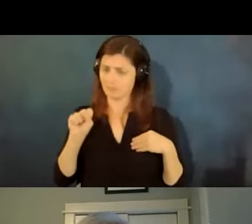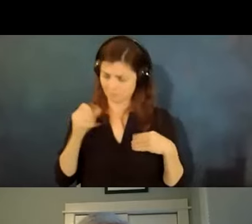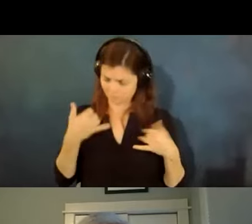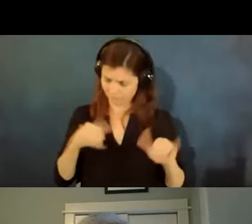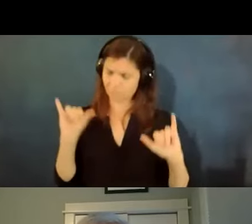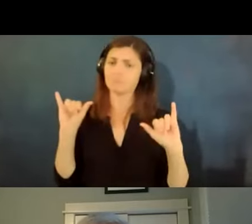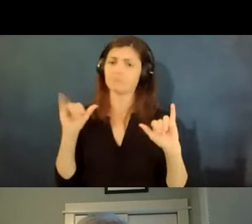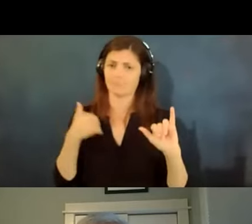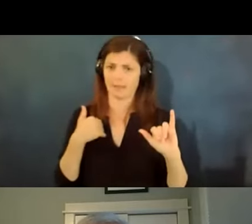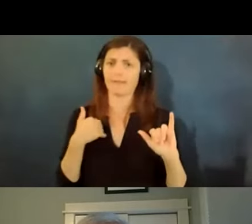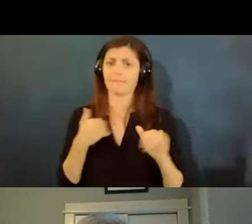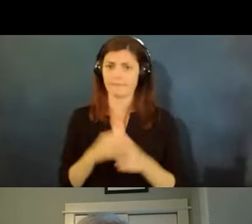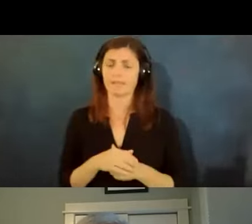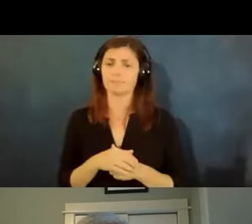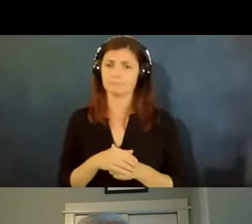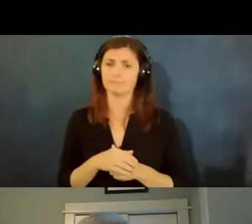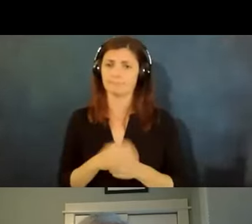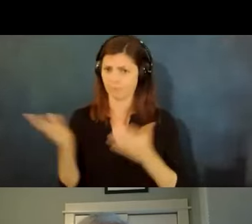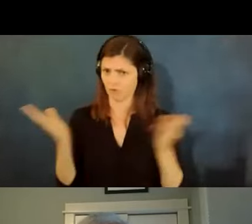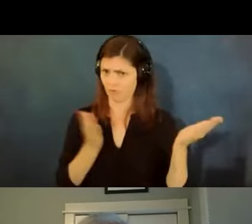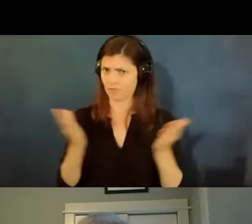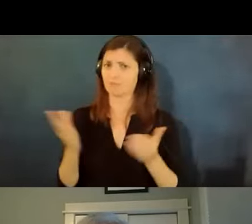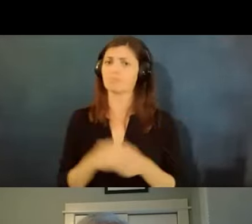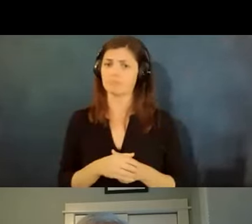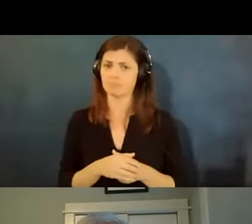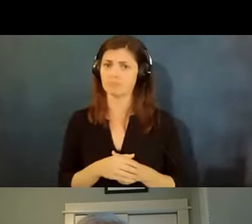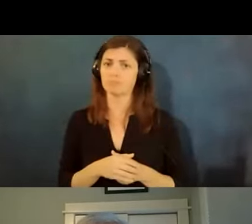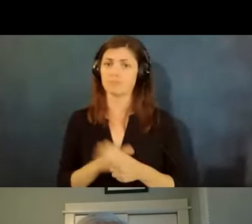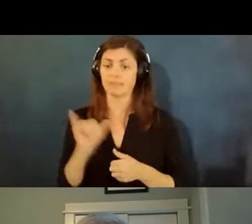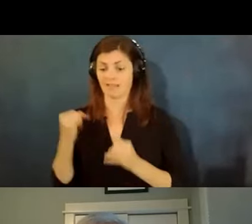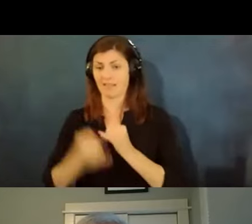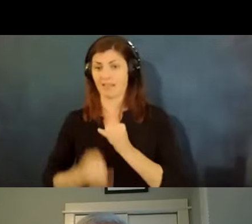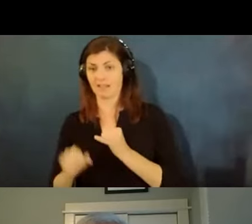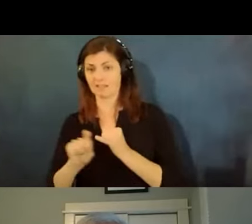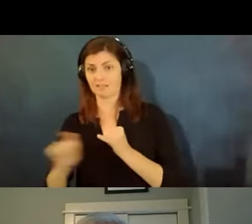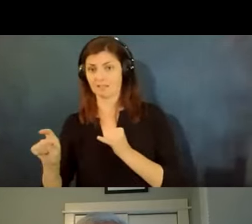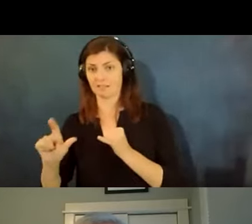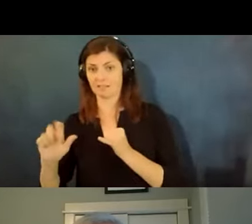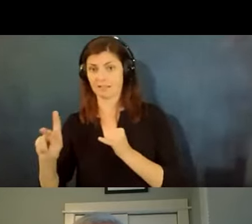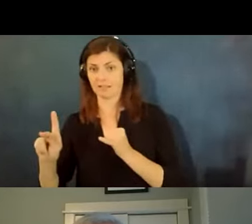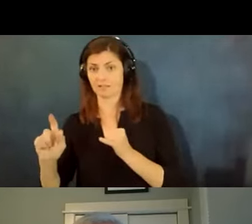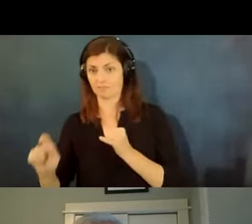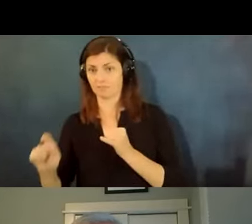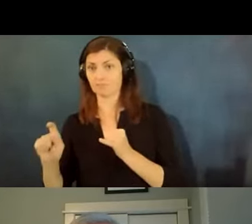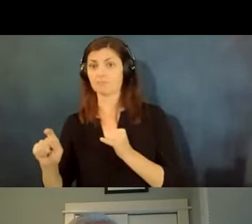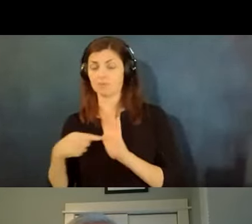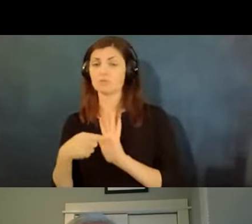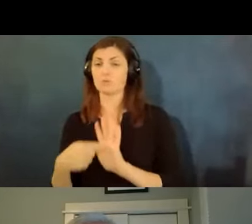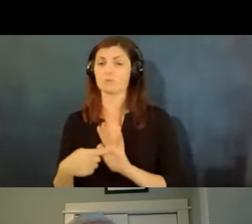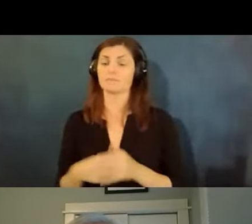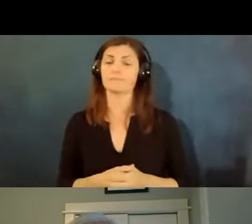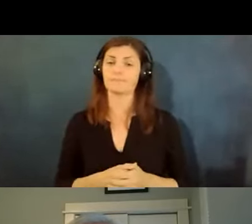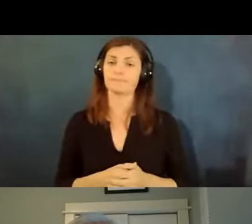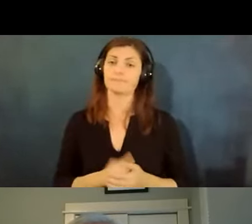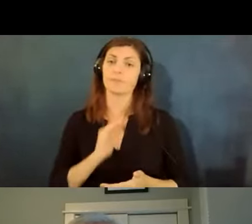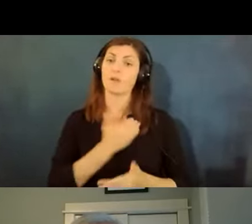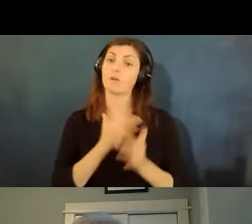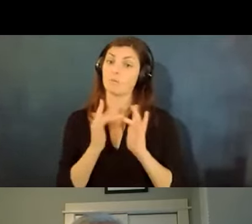an intake service and that last link there shows you and our website you can get to by